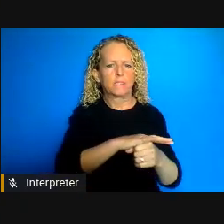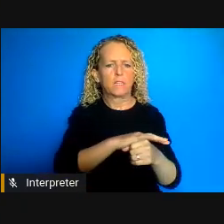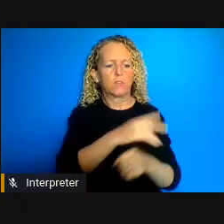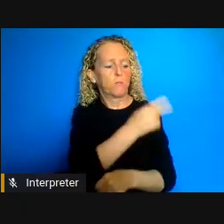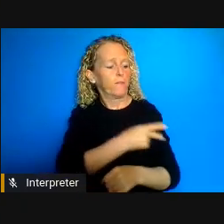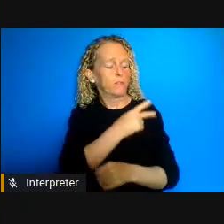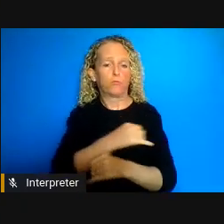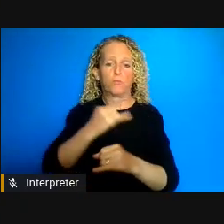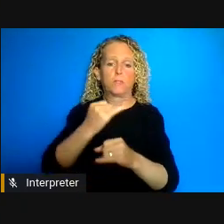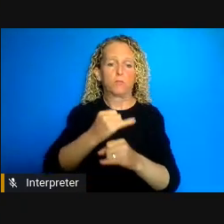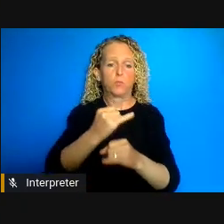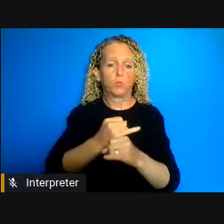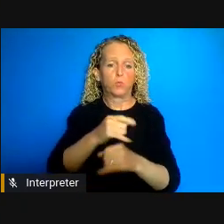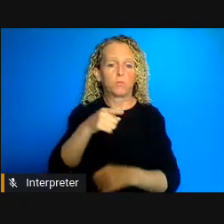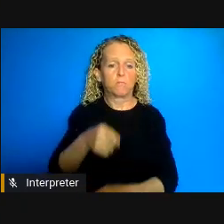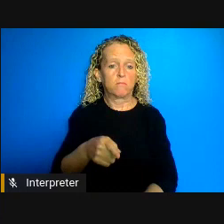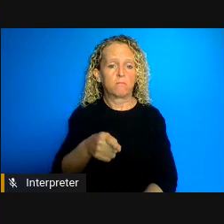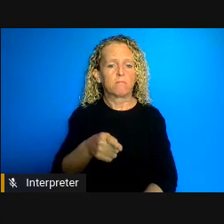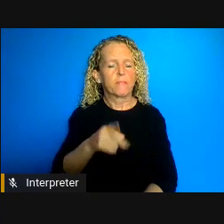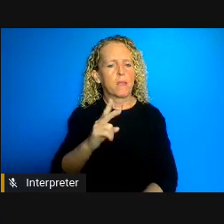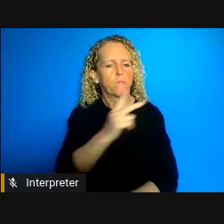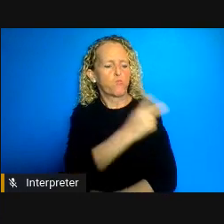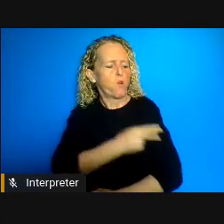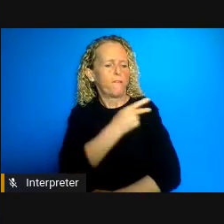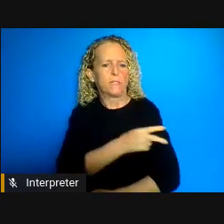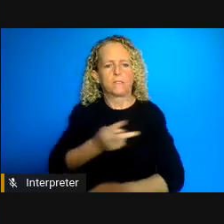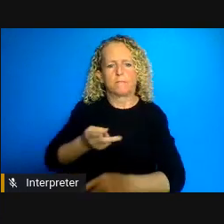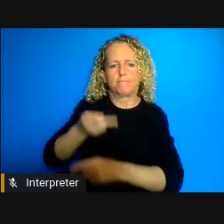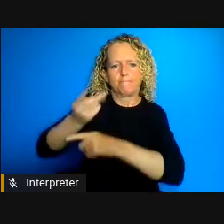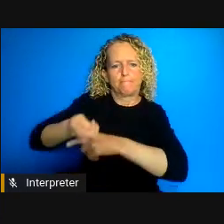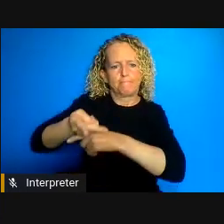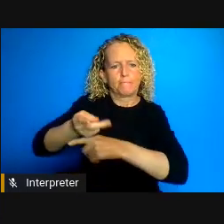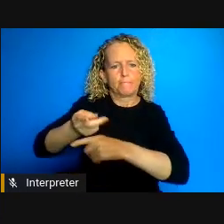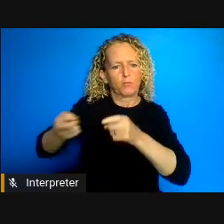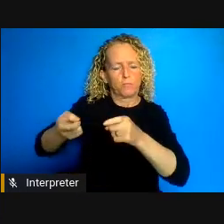by their respective provinces and they incarcerate people that are either